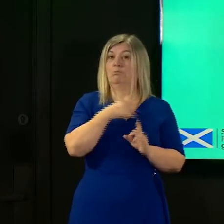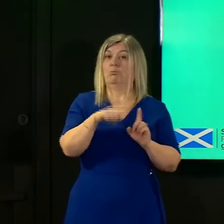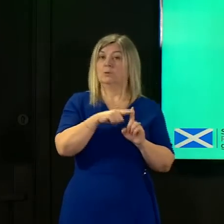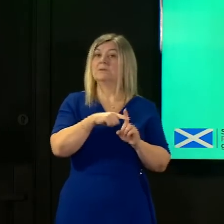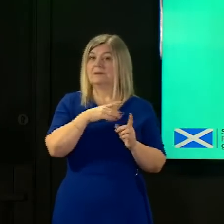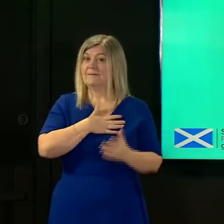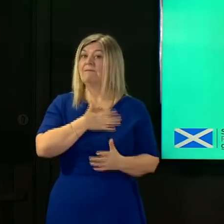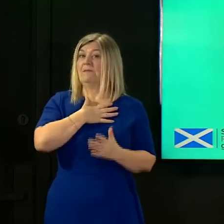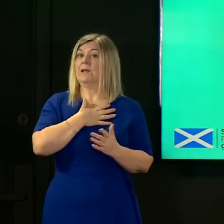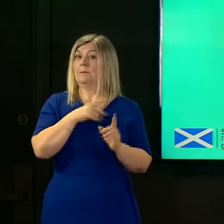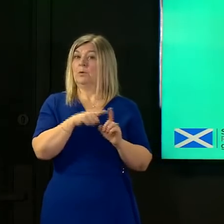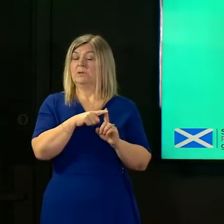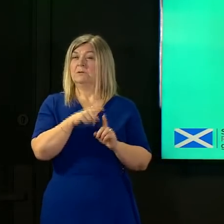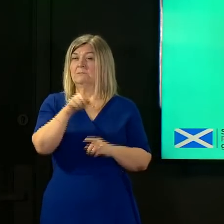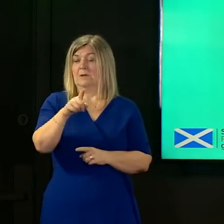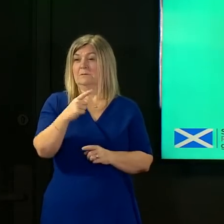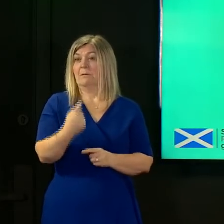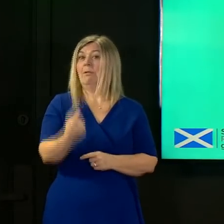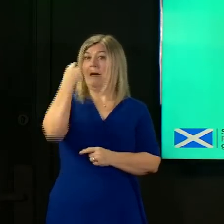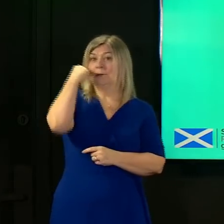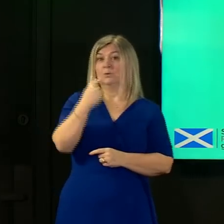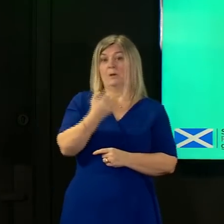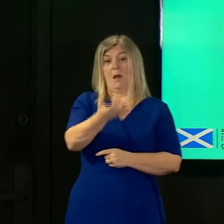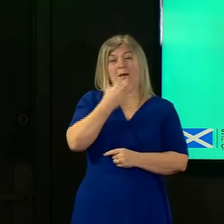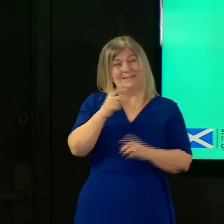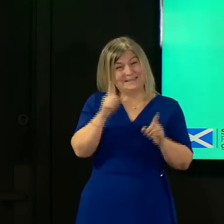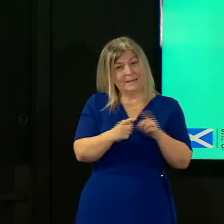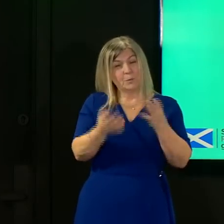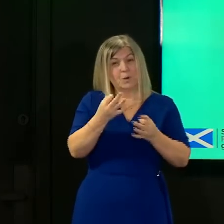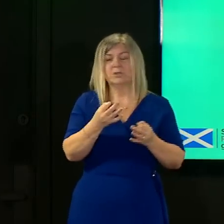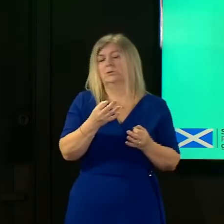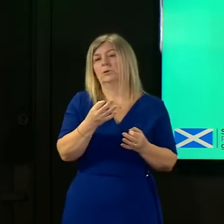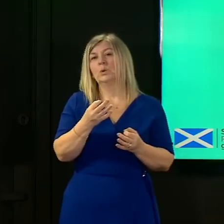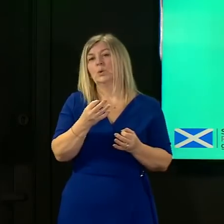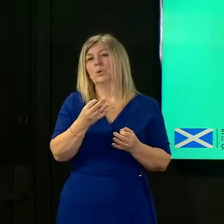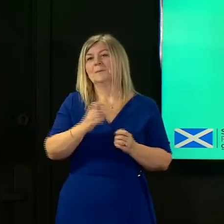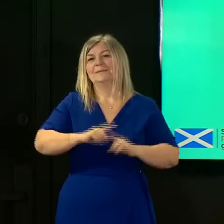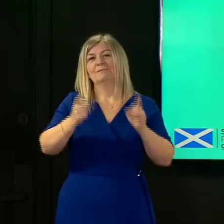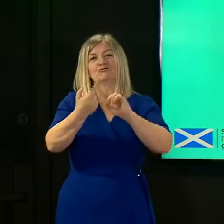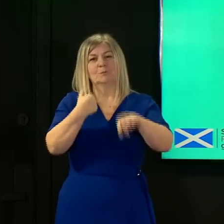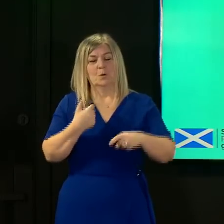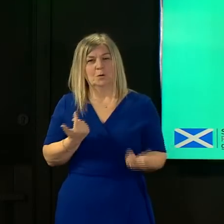same question last week i would probably have given you a different answer because this time last week i was